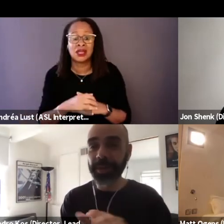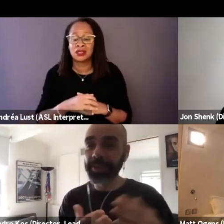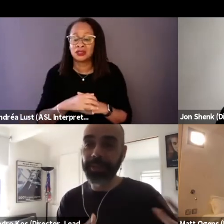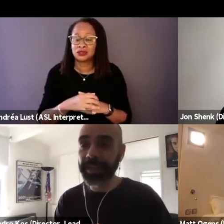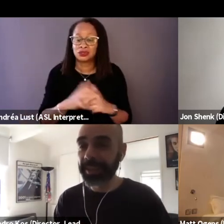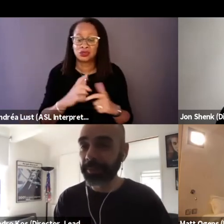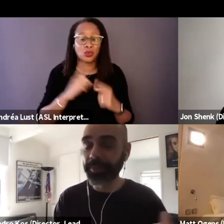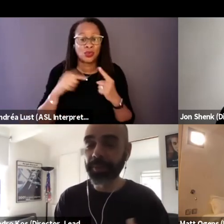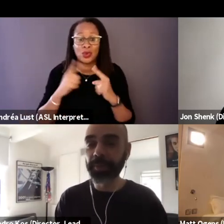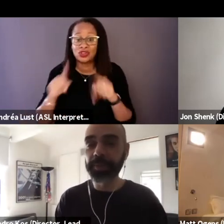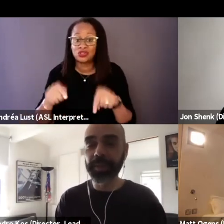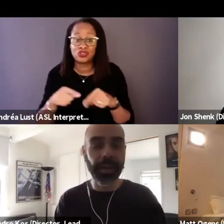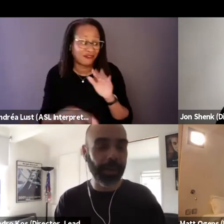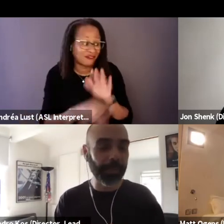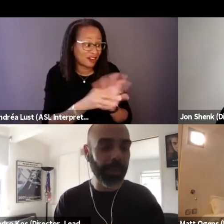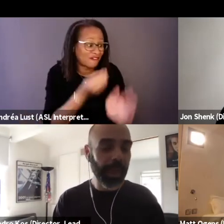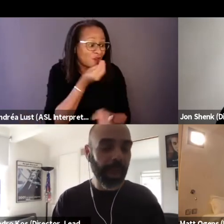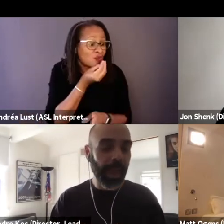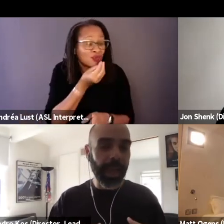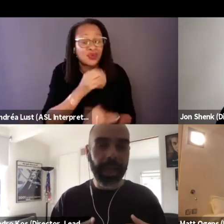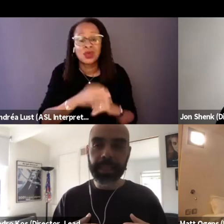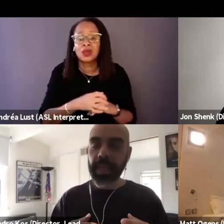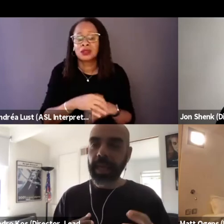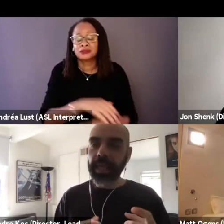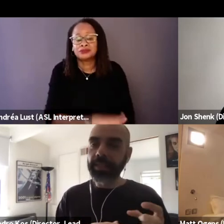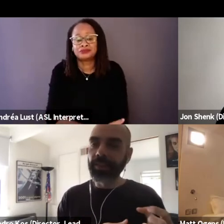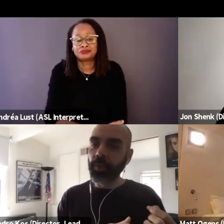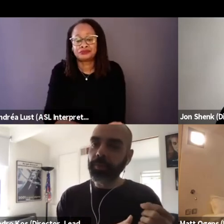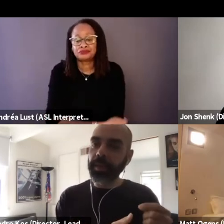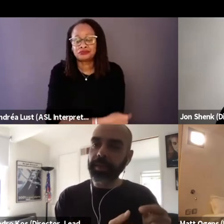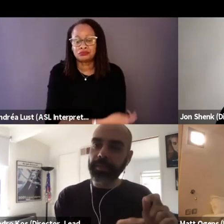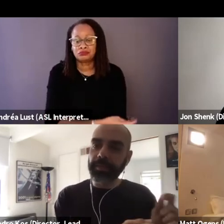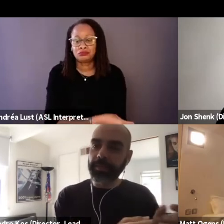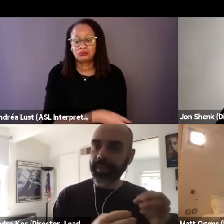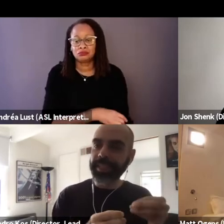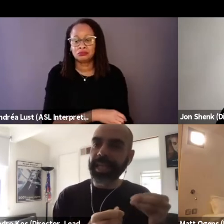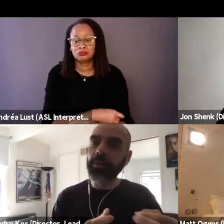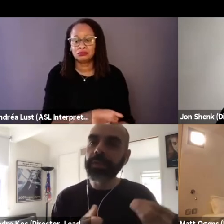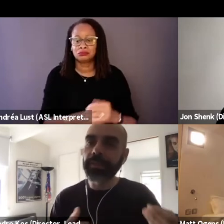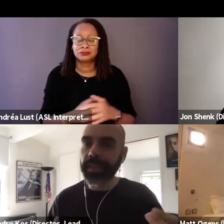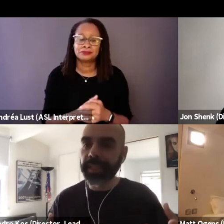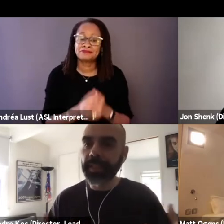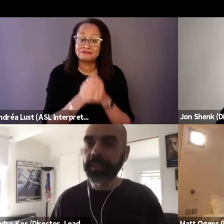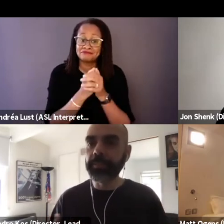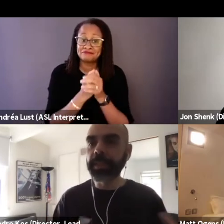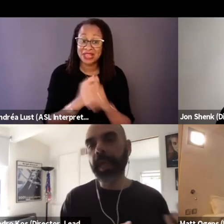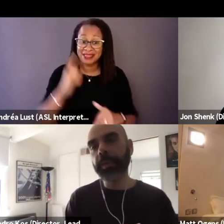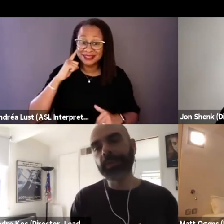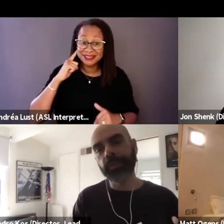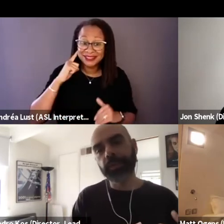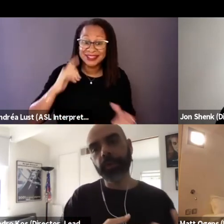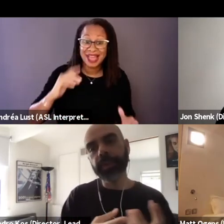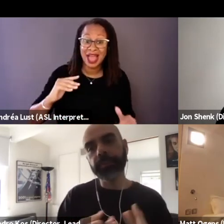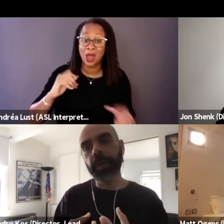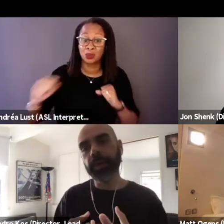to when you're getting food. And so the sounds of the city became building blocks